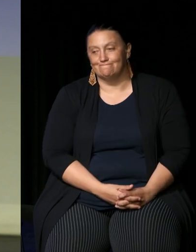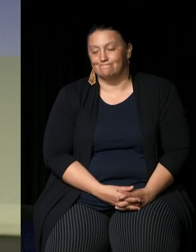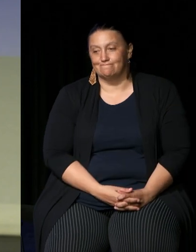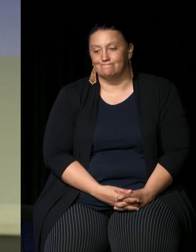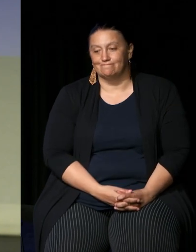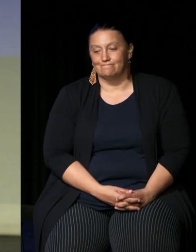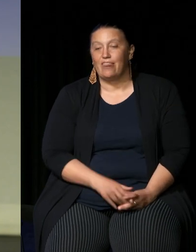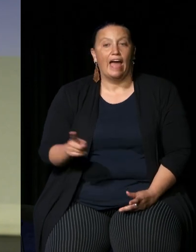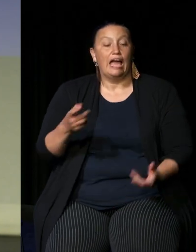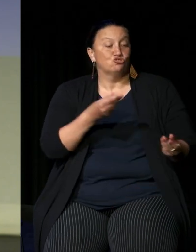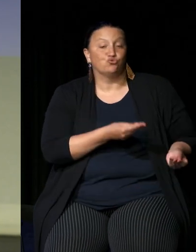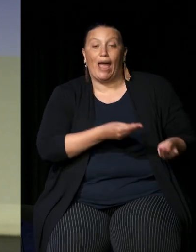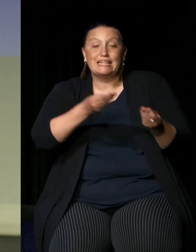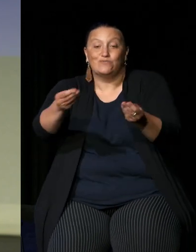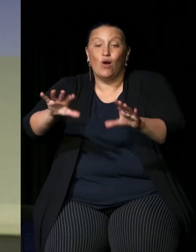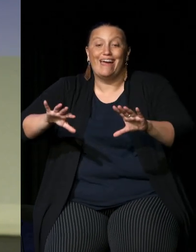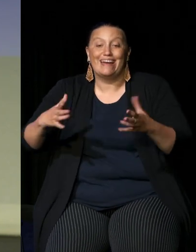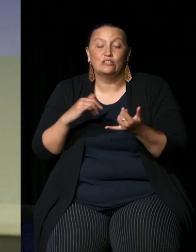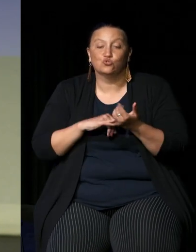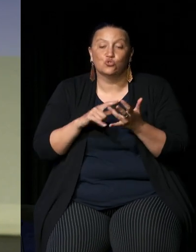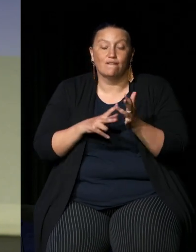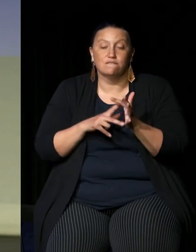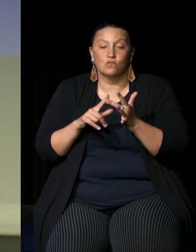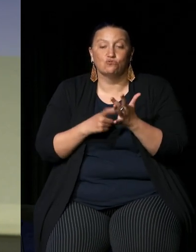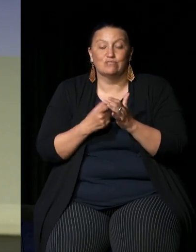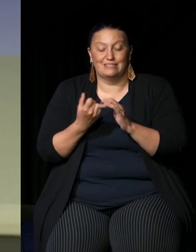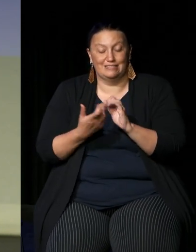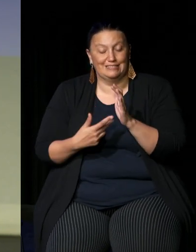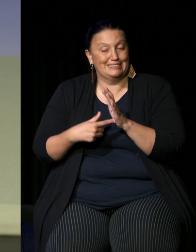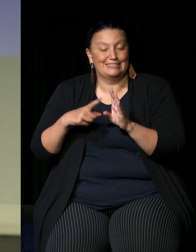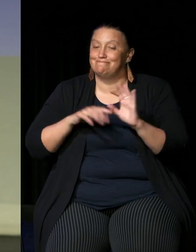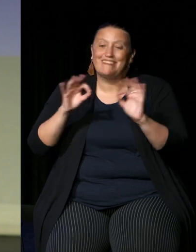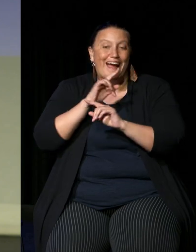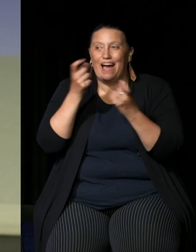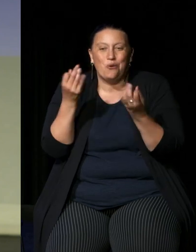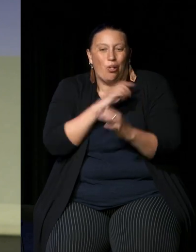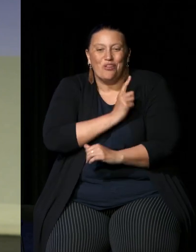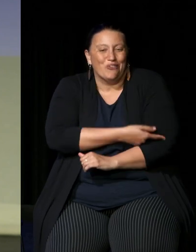um transfer sovereignty so it can't it cannot be a sovereignty transferring act because none